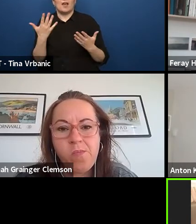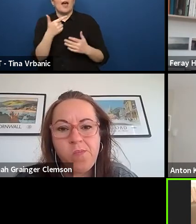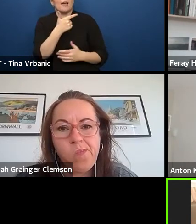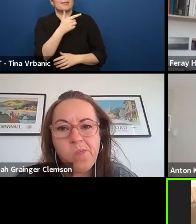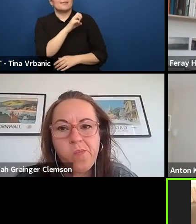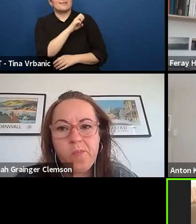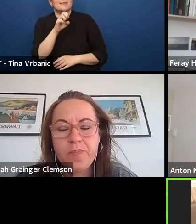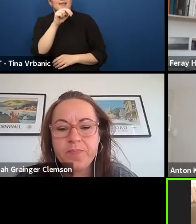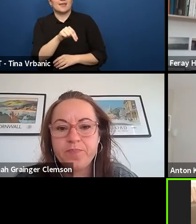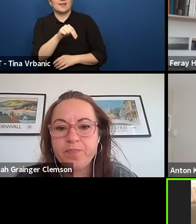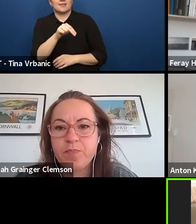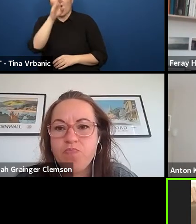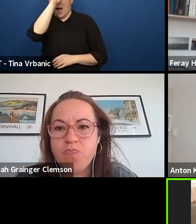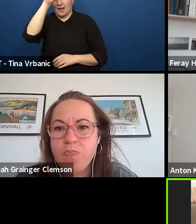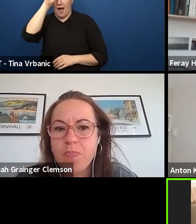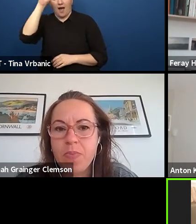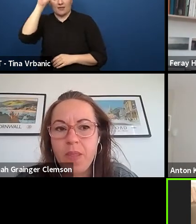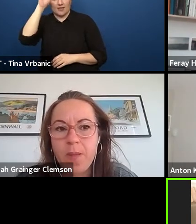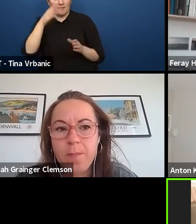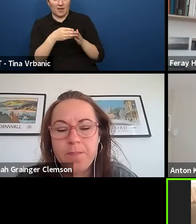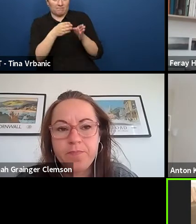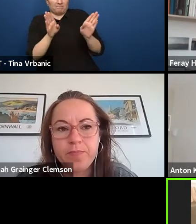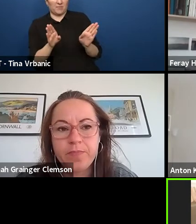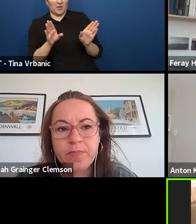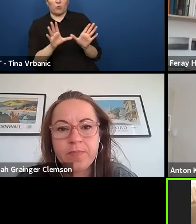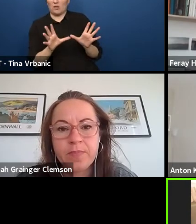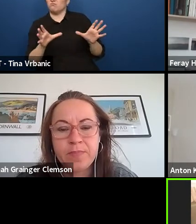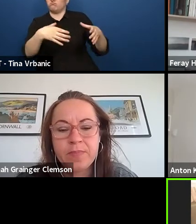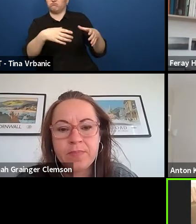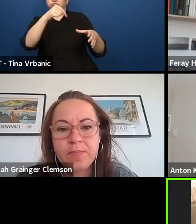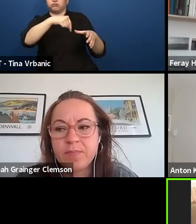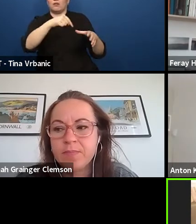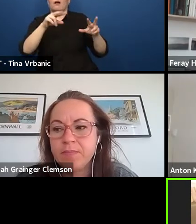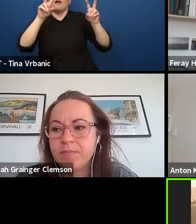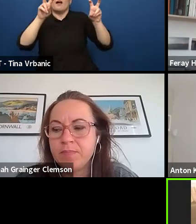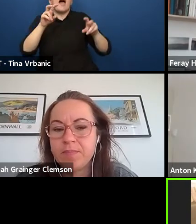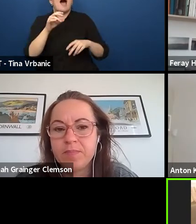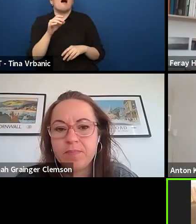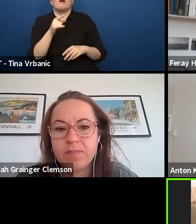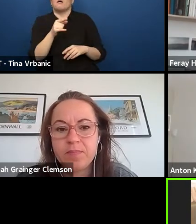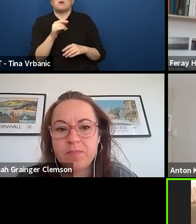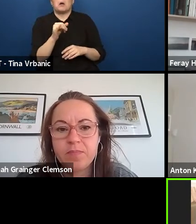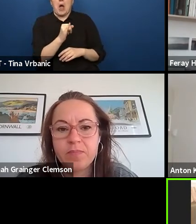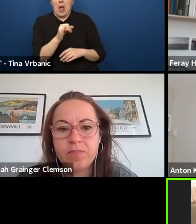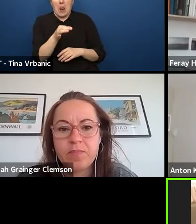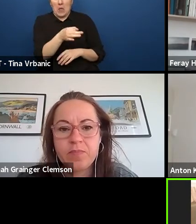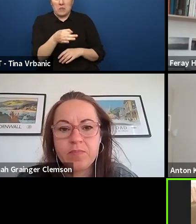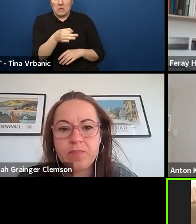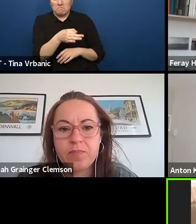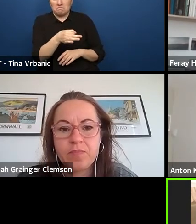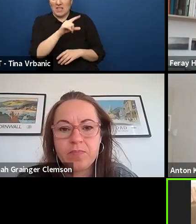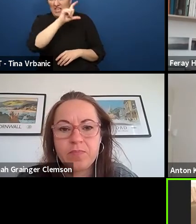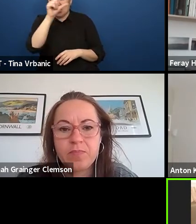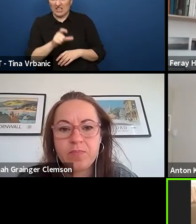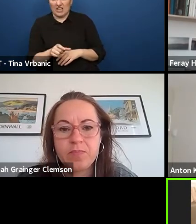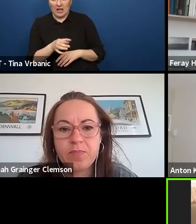in an isolated place that is an Ireland in Italy in which we will have a meeting in person